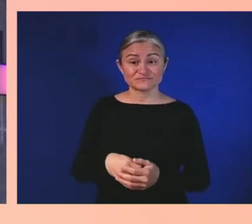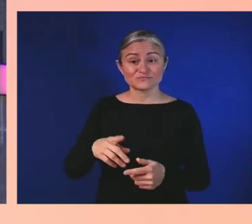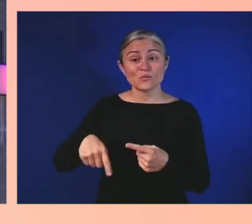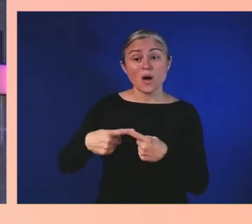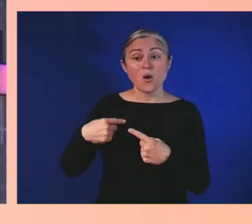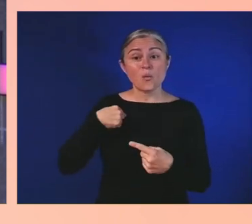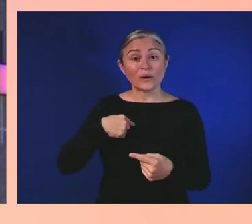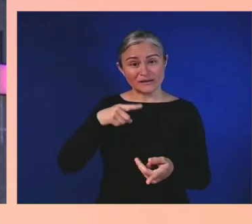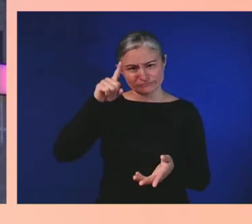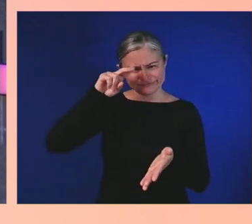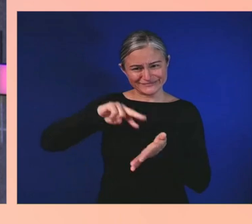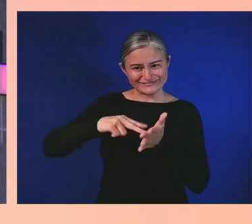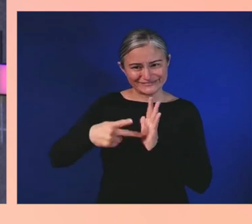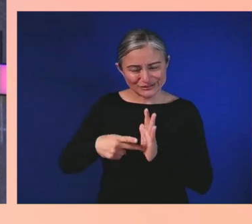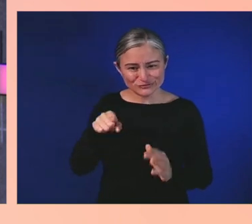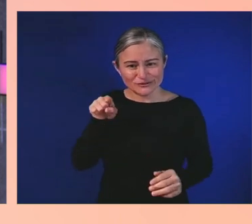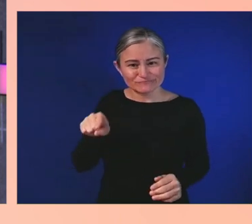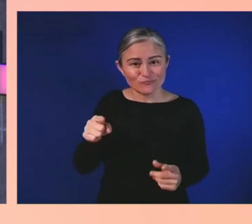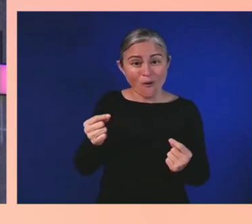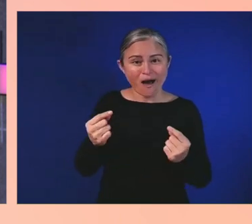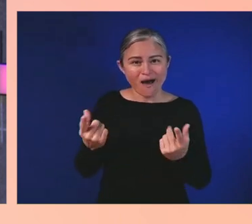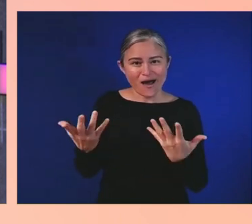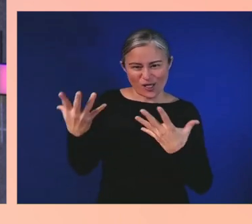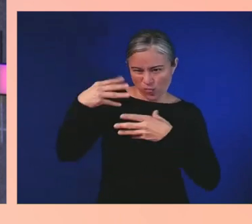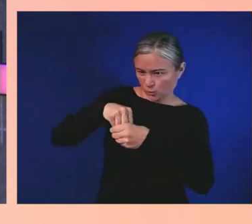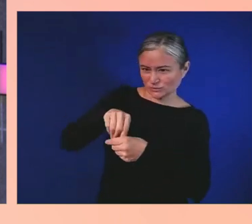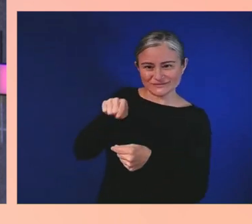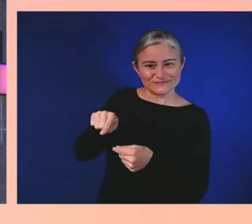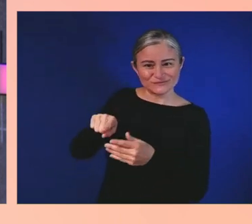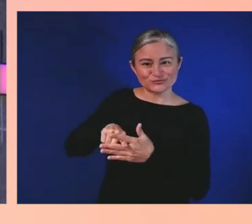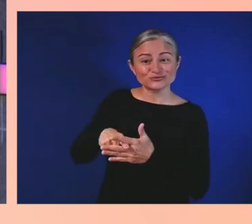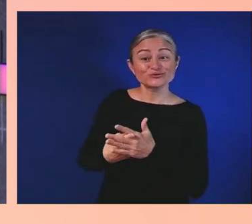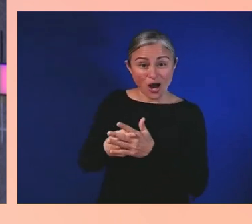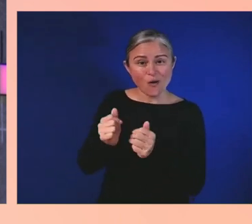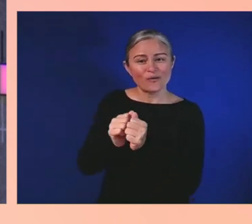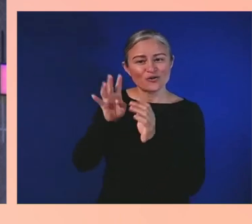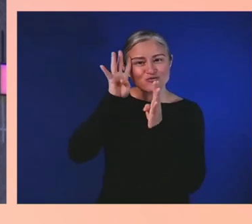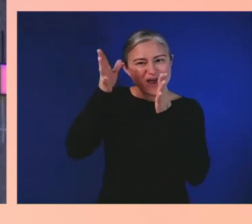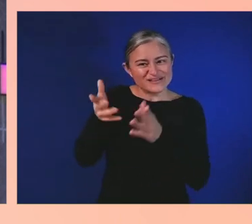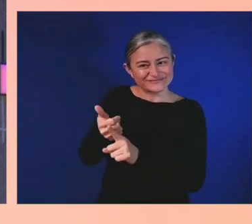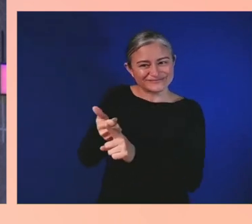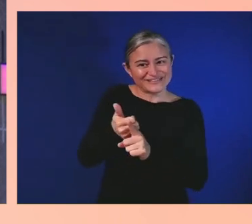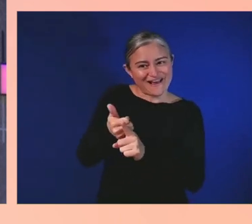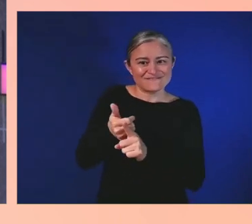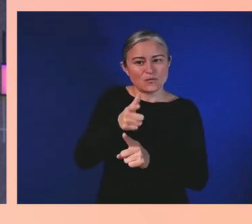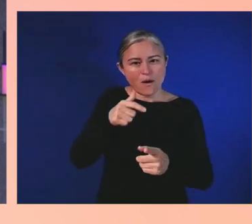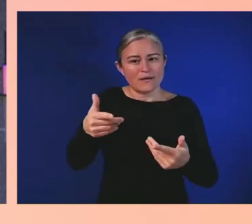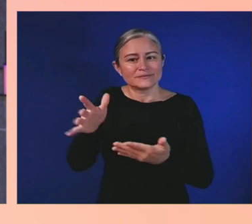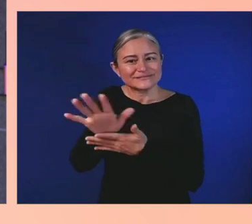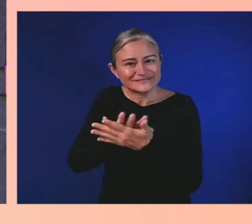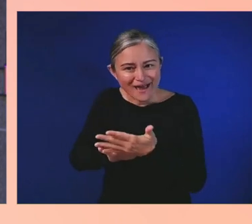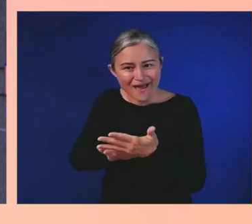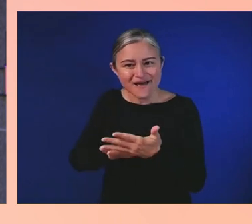Those are the people that design, develop, and build content around games that are